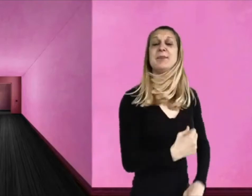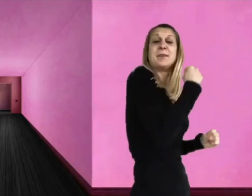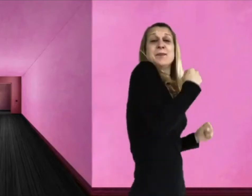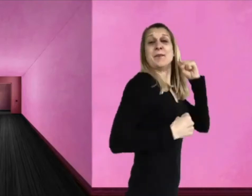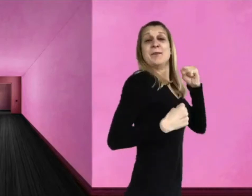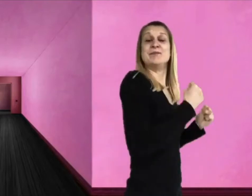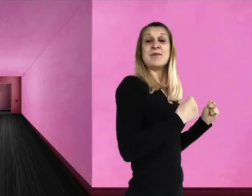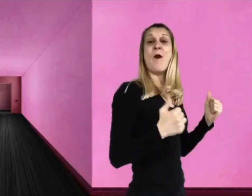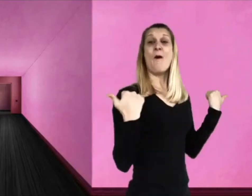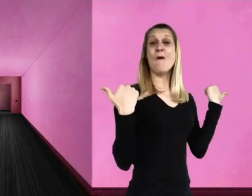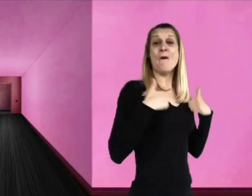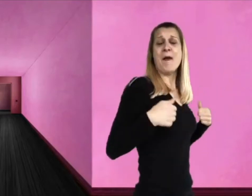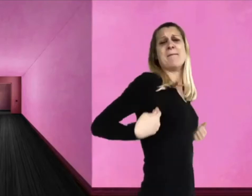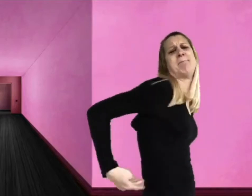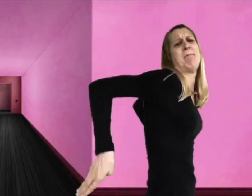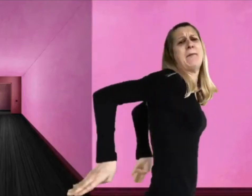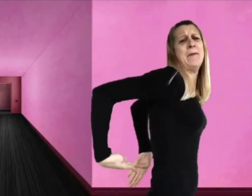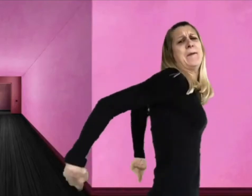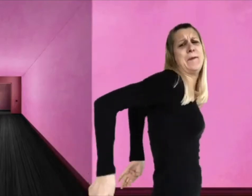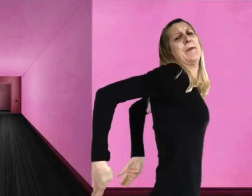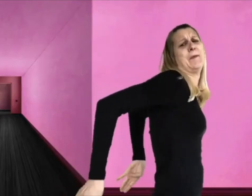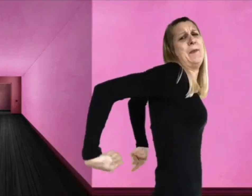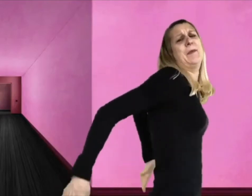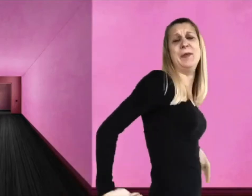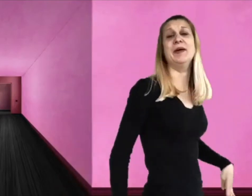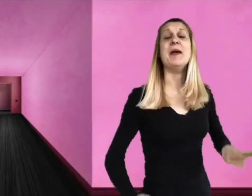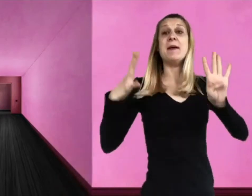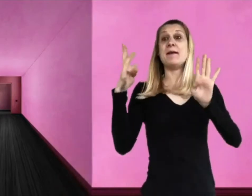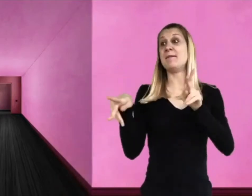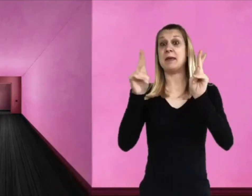He trotted off rapidly down the corridor with the tails of his plum-colored velvet coat flapping behind him,